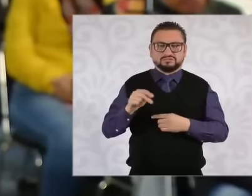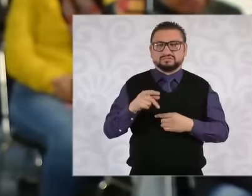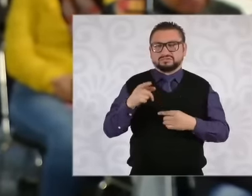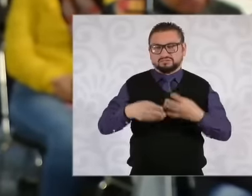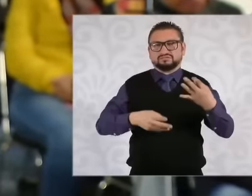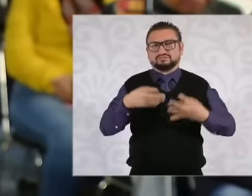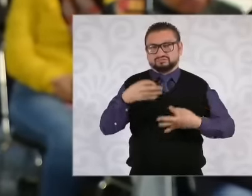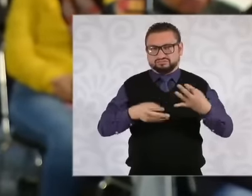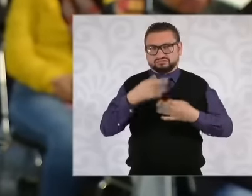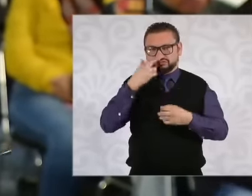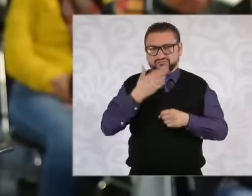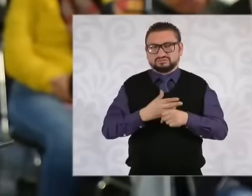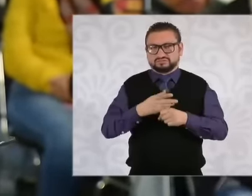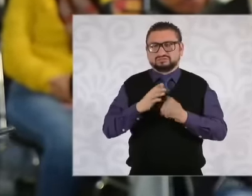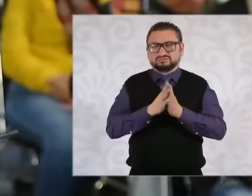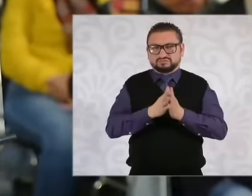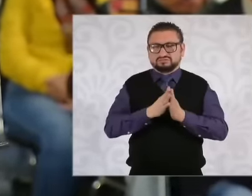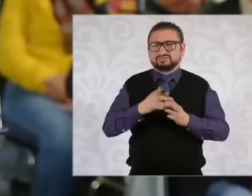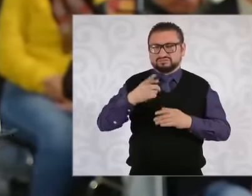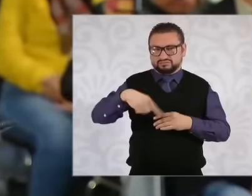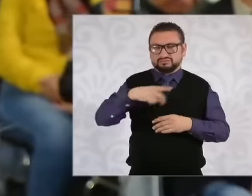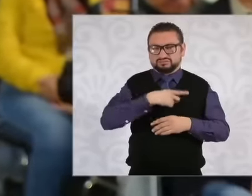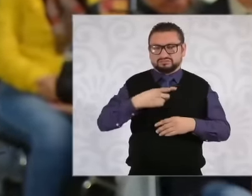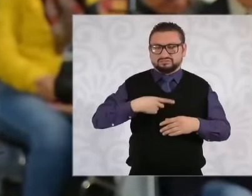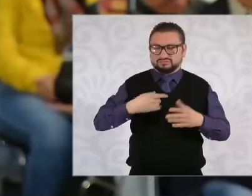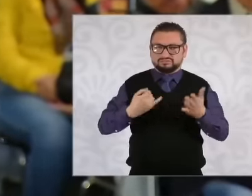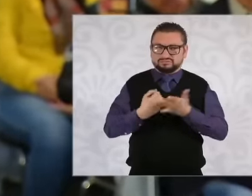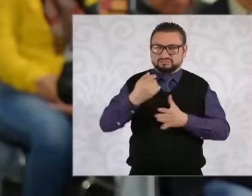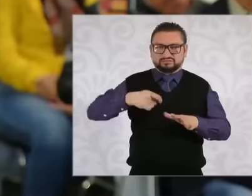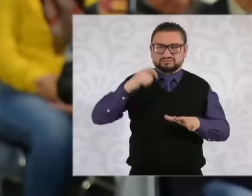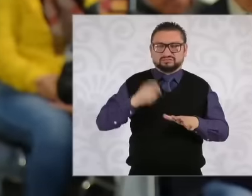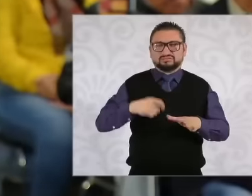take into account the sentence because he assures that the government sent